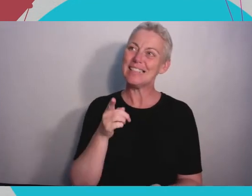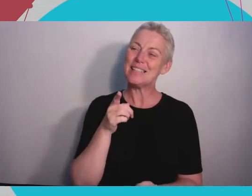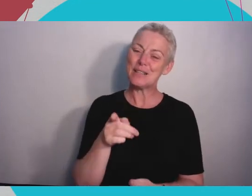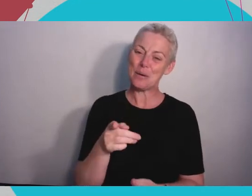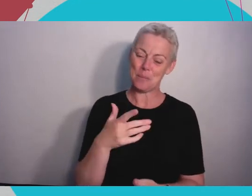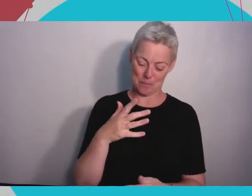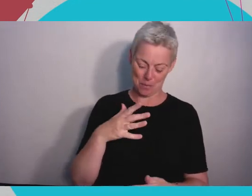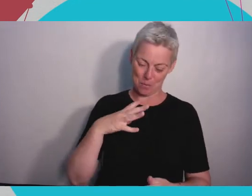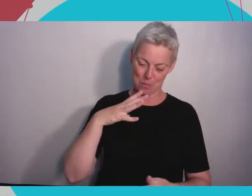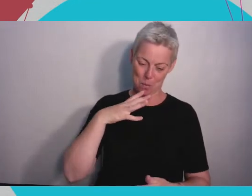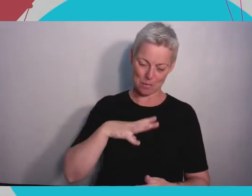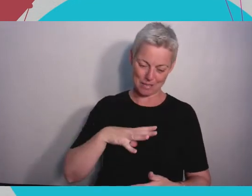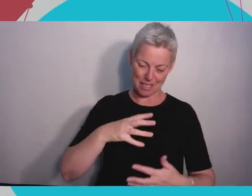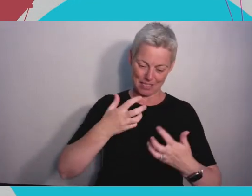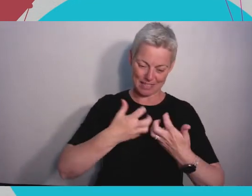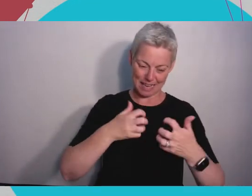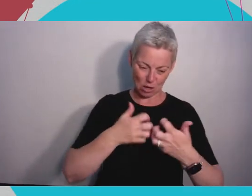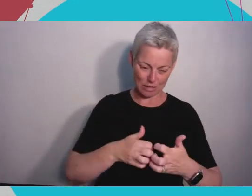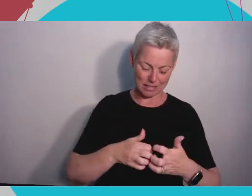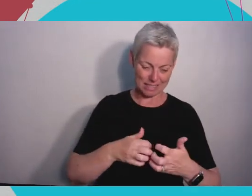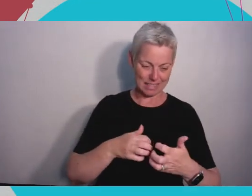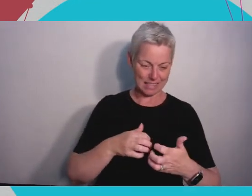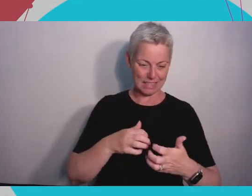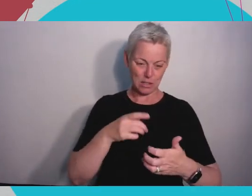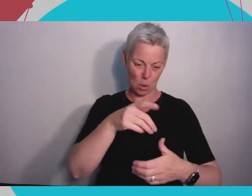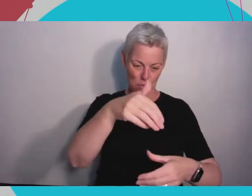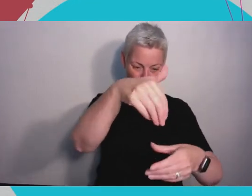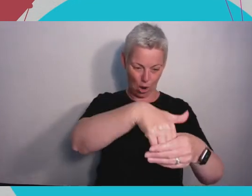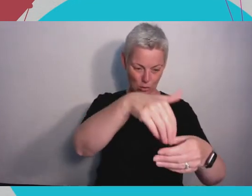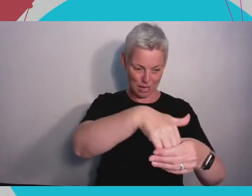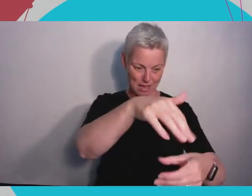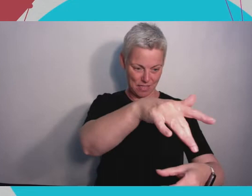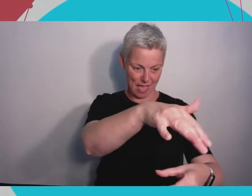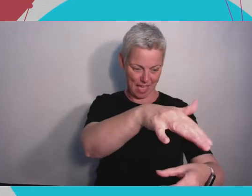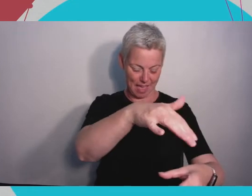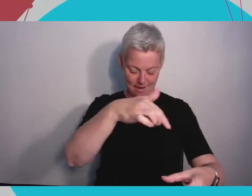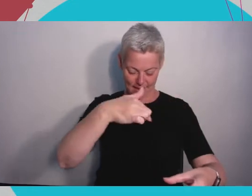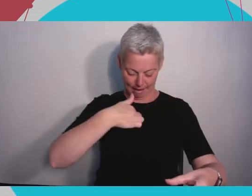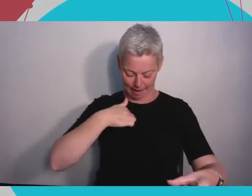the content and allows you to sort of live in this world with digital stuff rather than